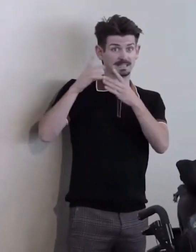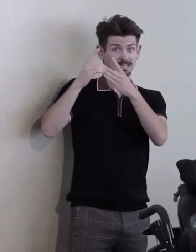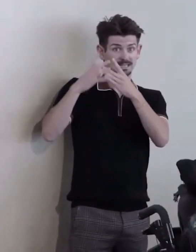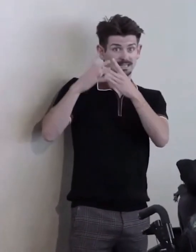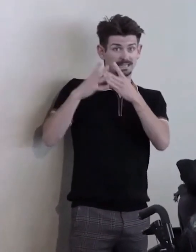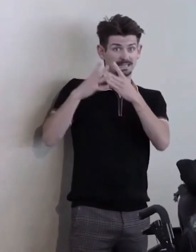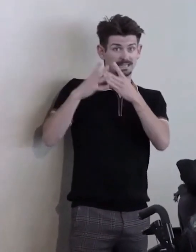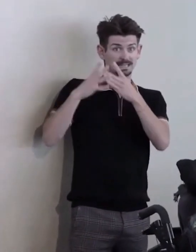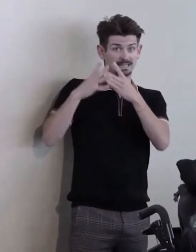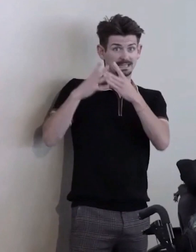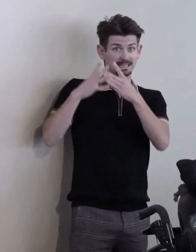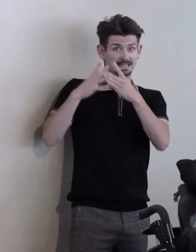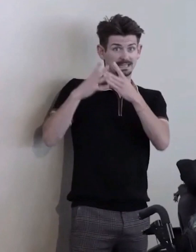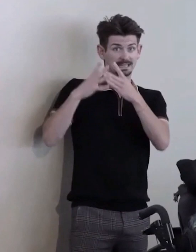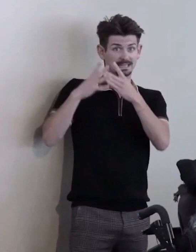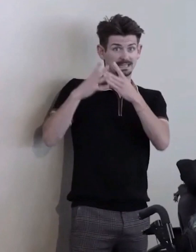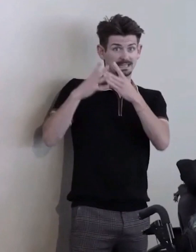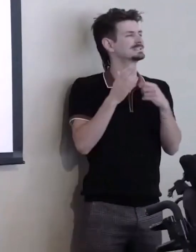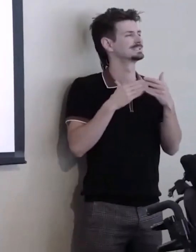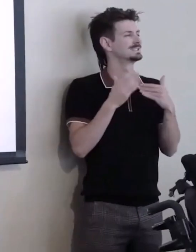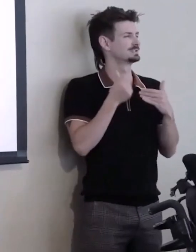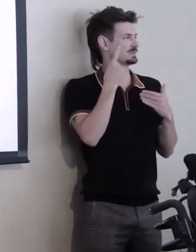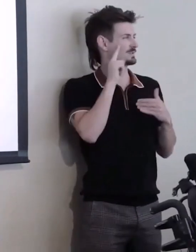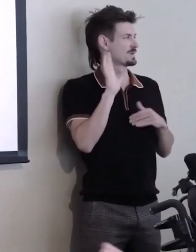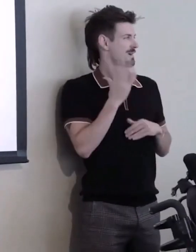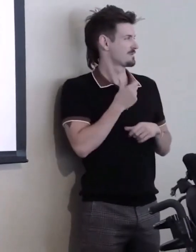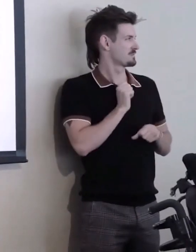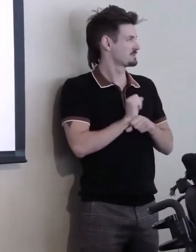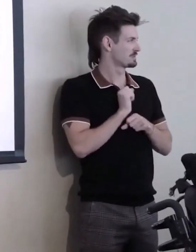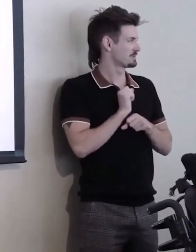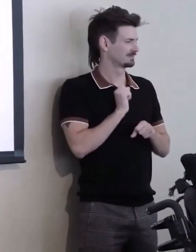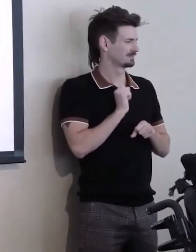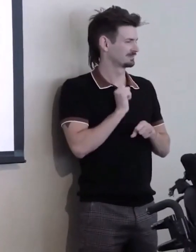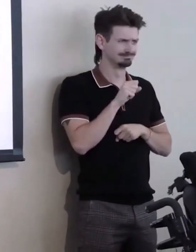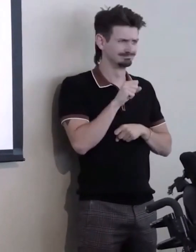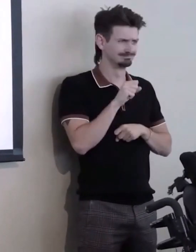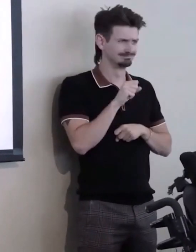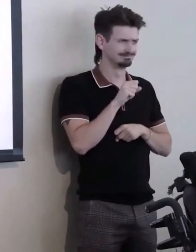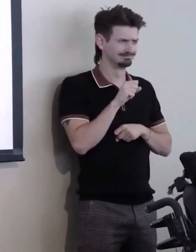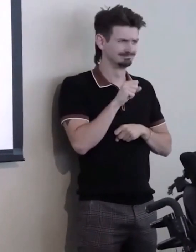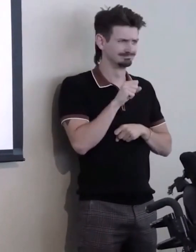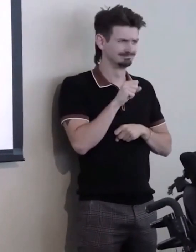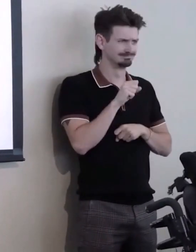And we are very happy... Uhm... We've had a very long... Uhm... And good relationship with Rocky Mountain